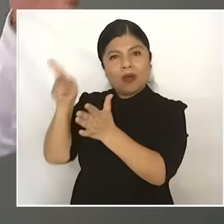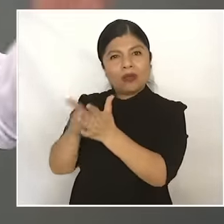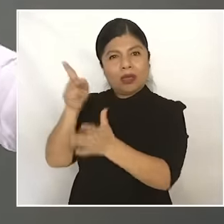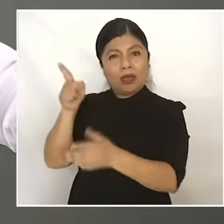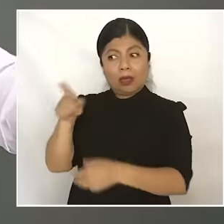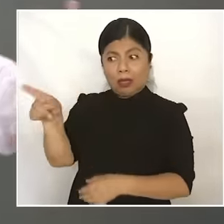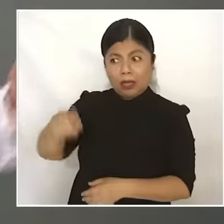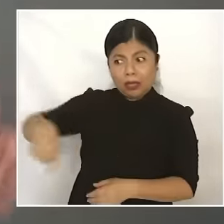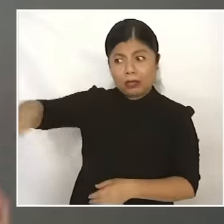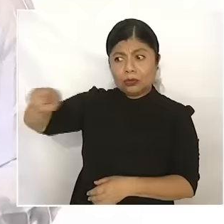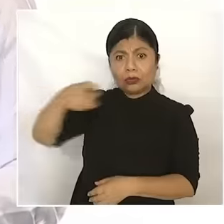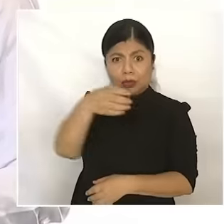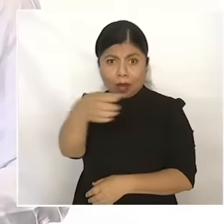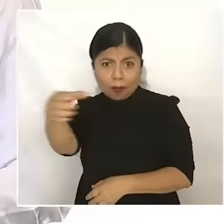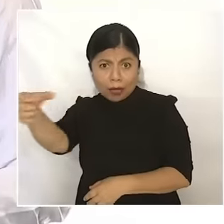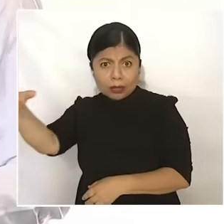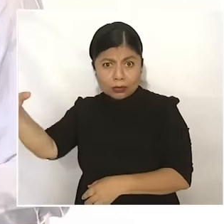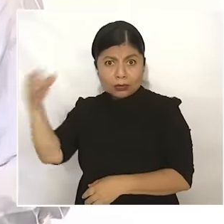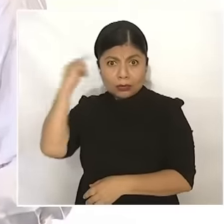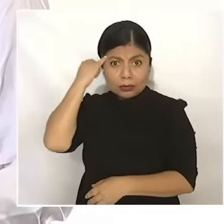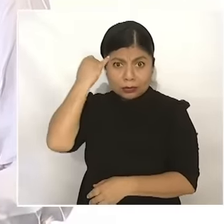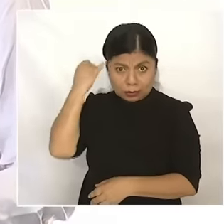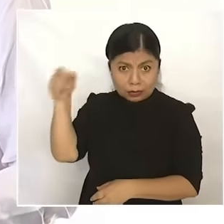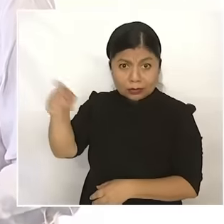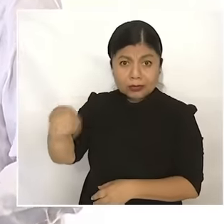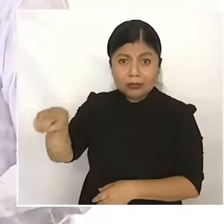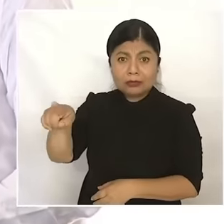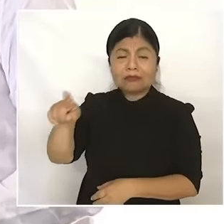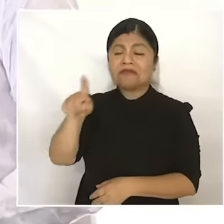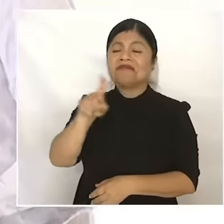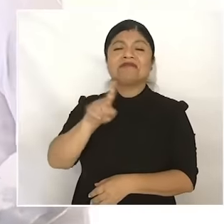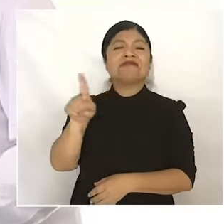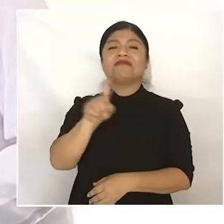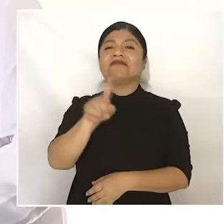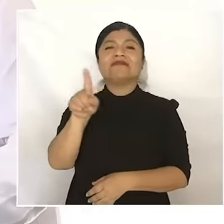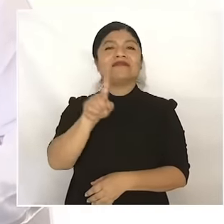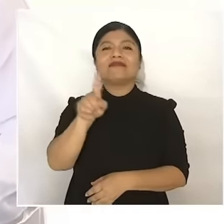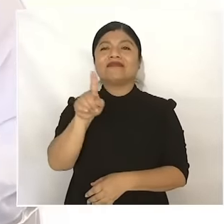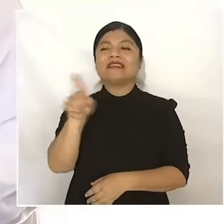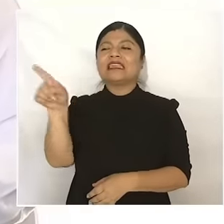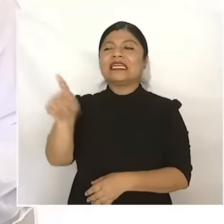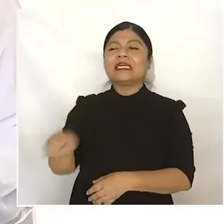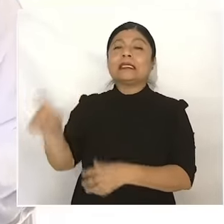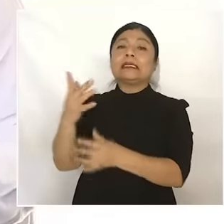the people of the towns of quintanar no no no no no some pseudo environmentalists Although